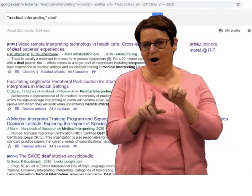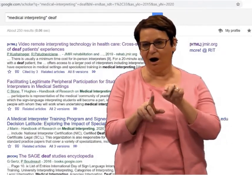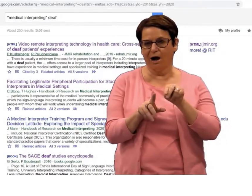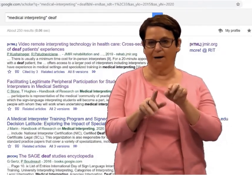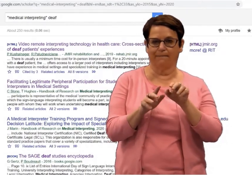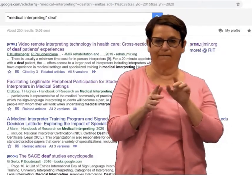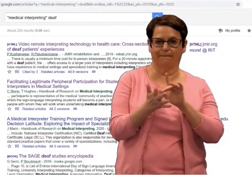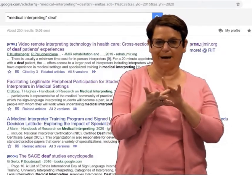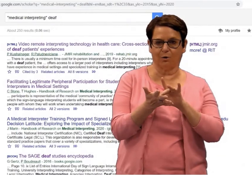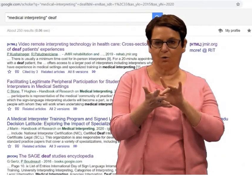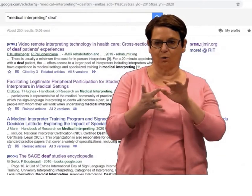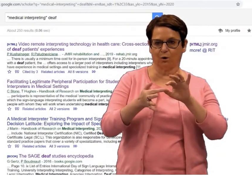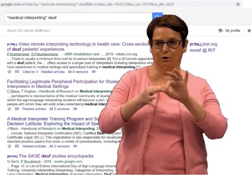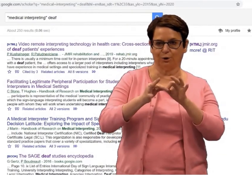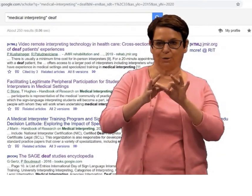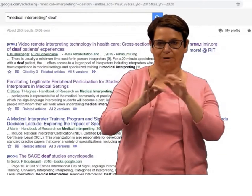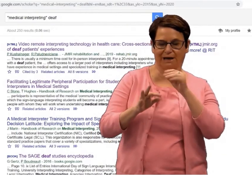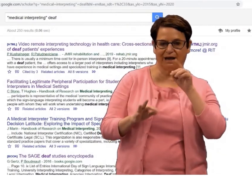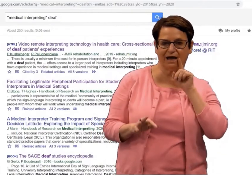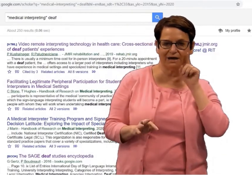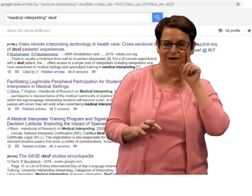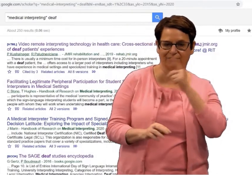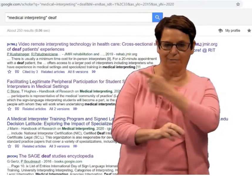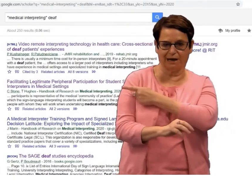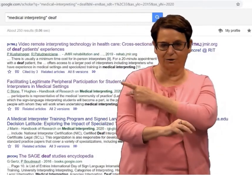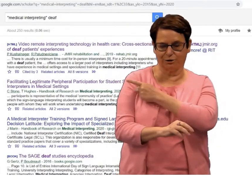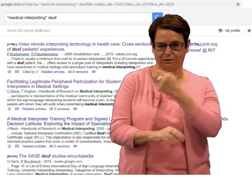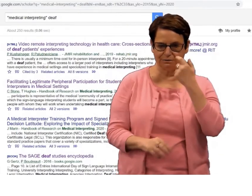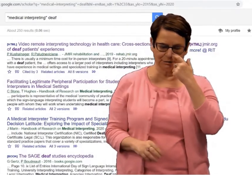medical interpreting and deaf patients.